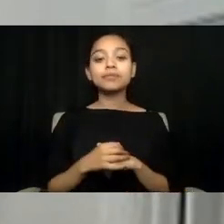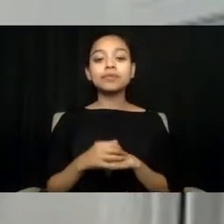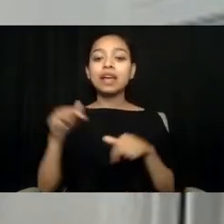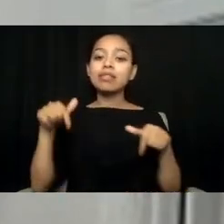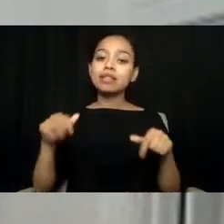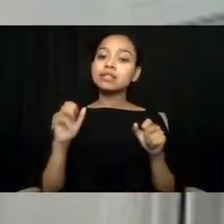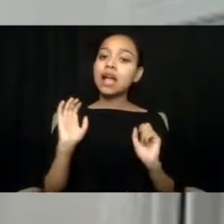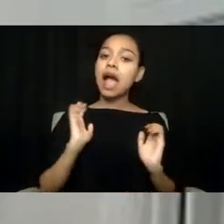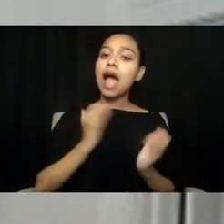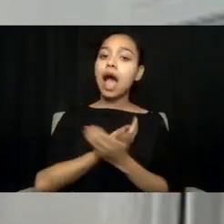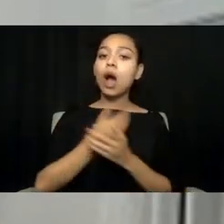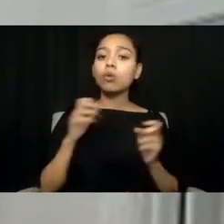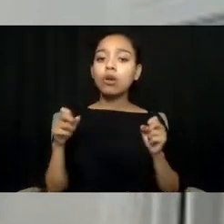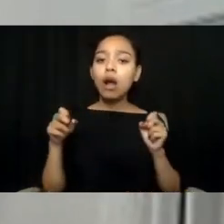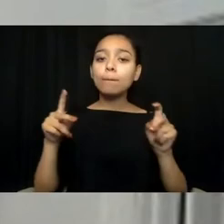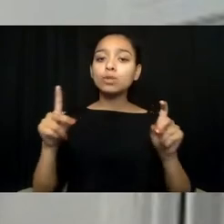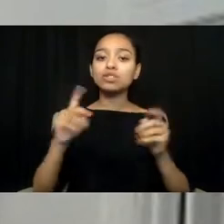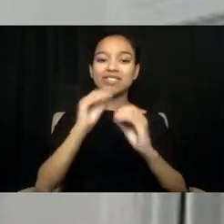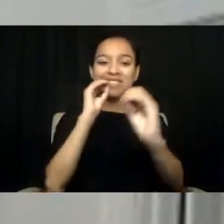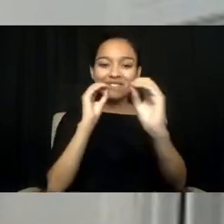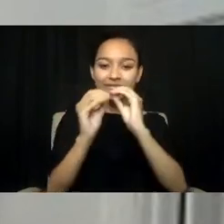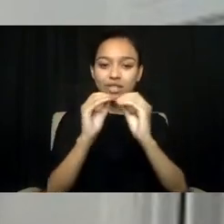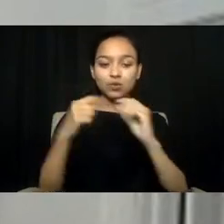We are building a new system.